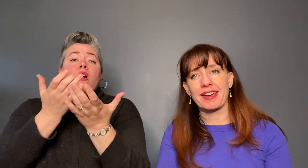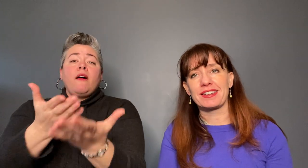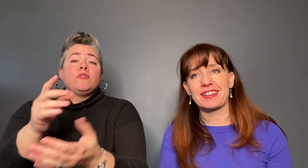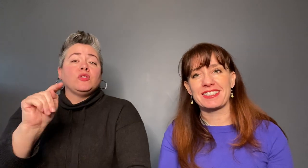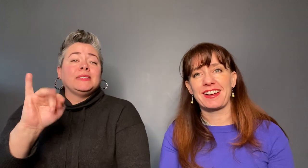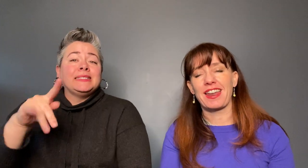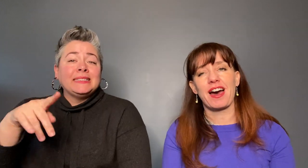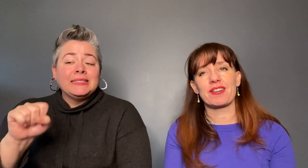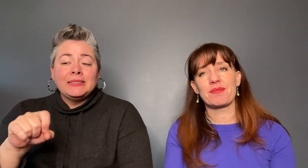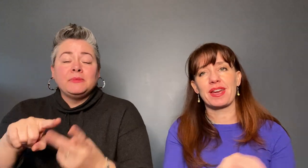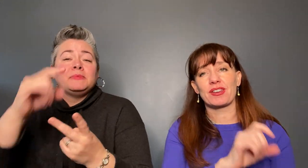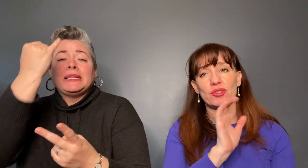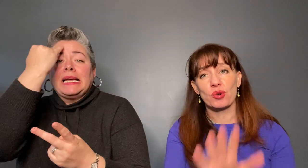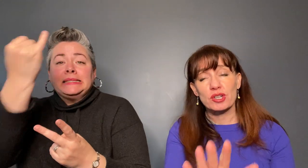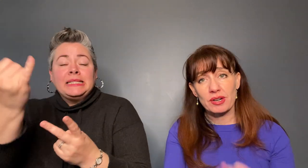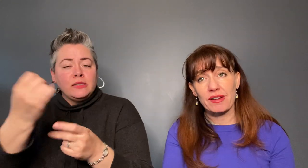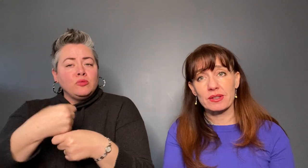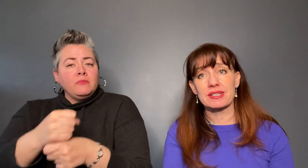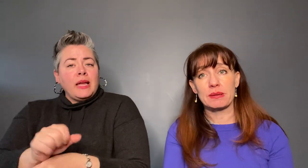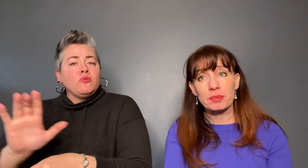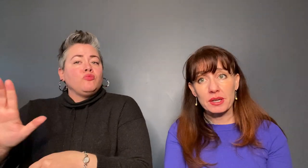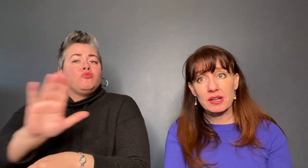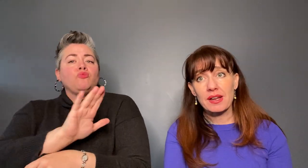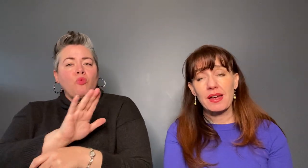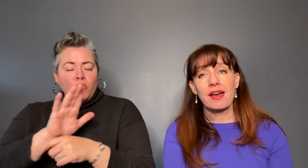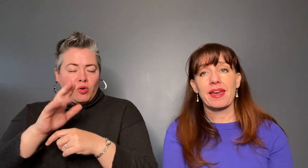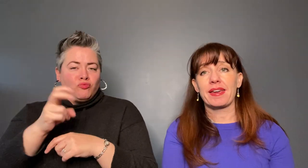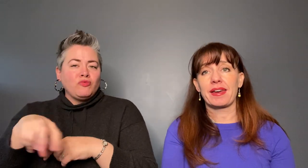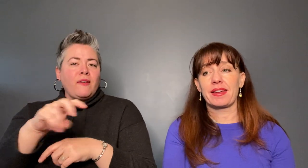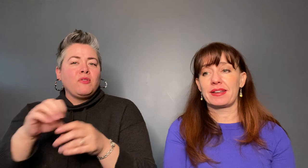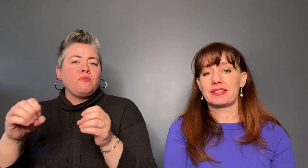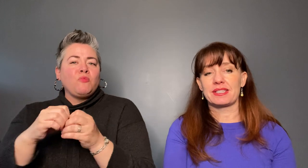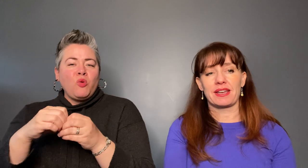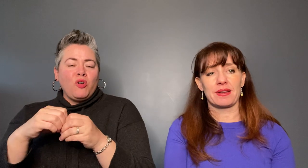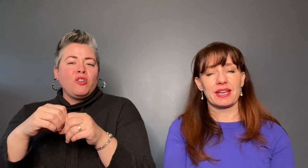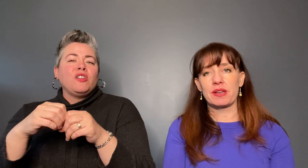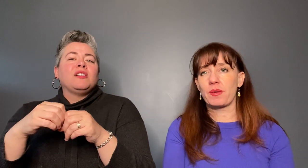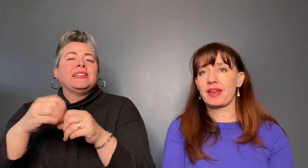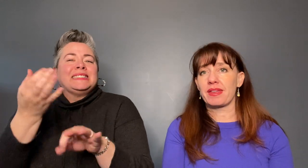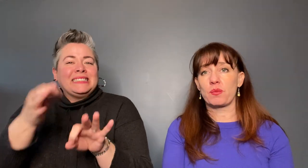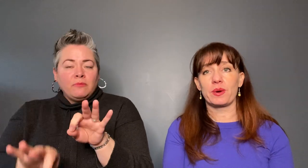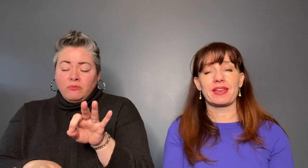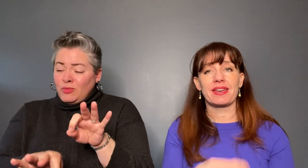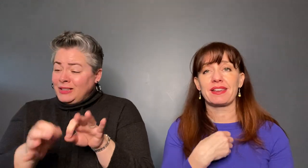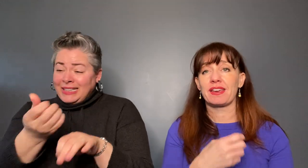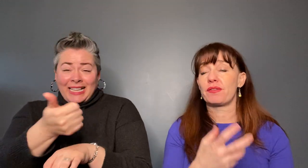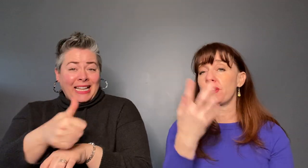ideas on how to make your travel simpler in any way that we can give you